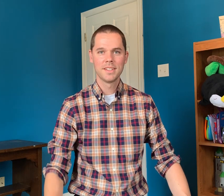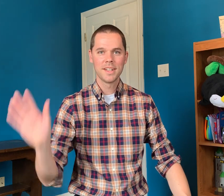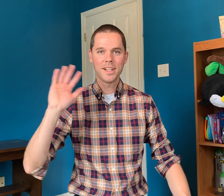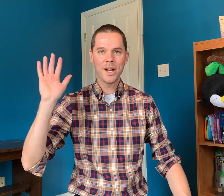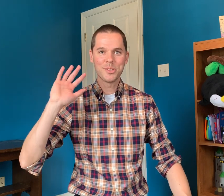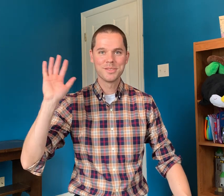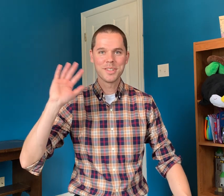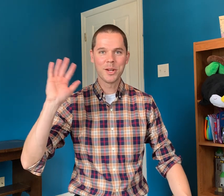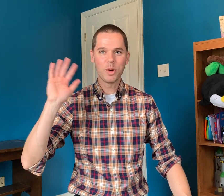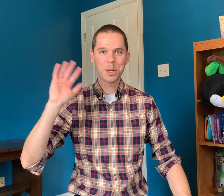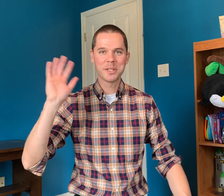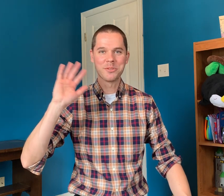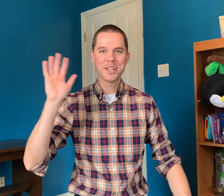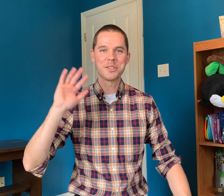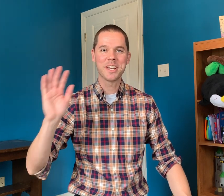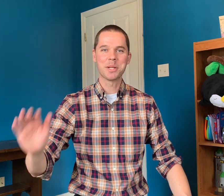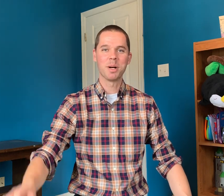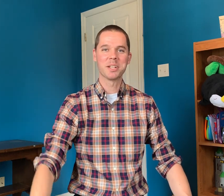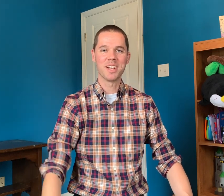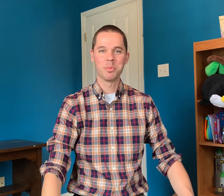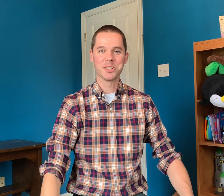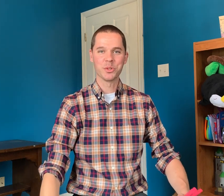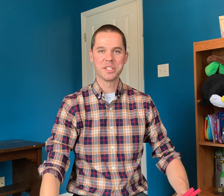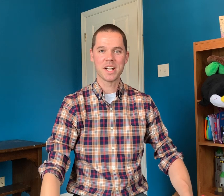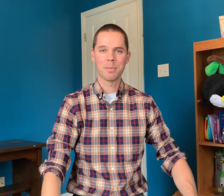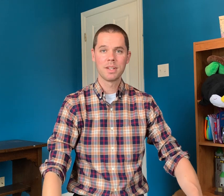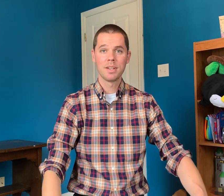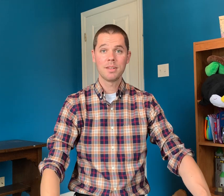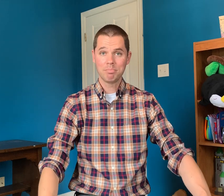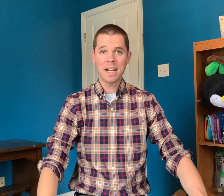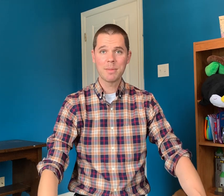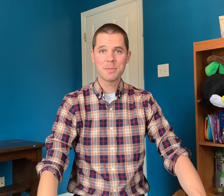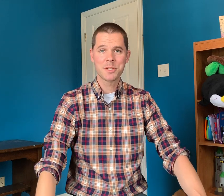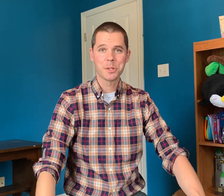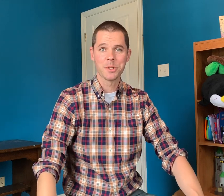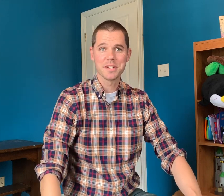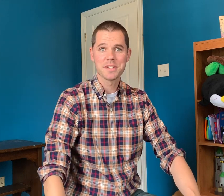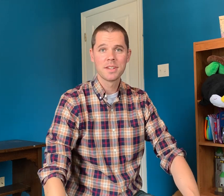Hello! And welcome to Henrico County Public Library's storytime My name is Mr. Chris